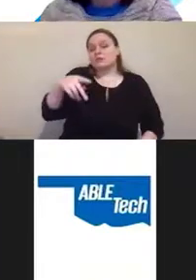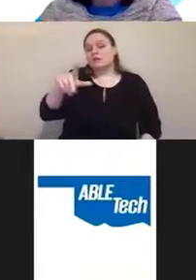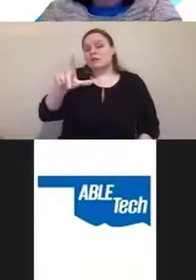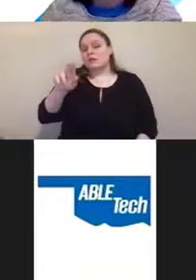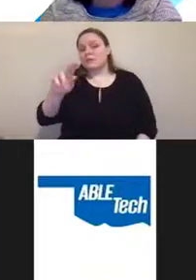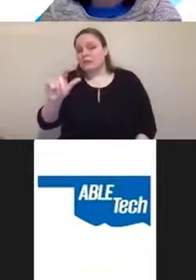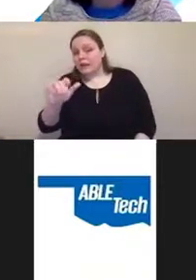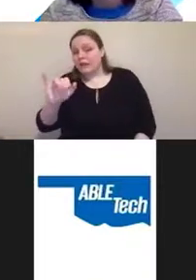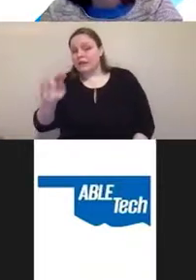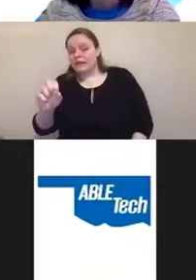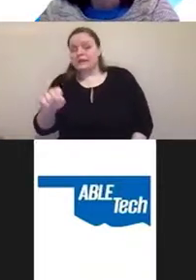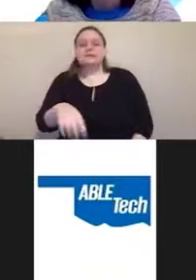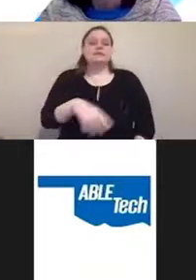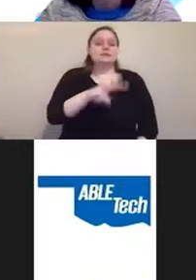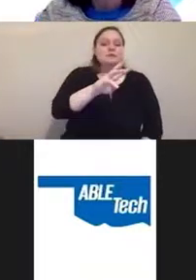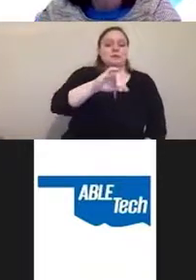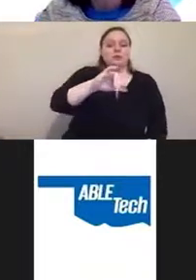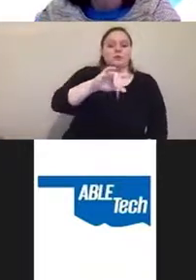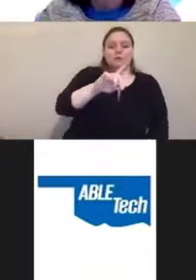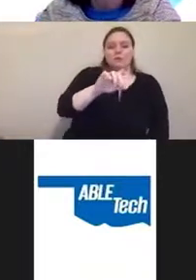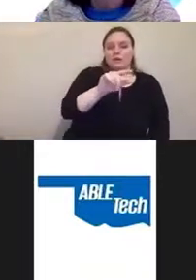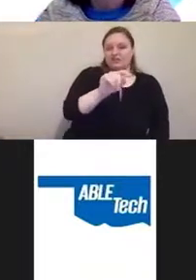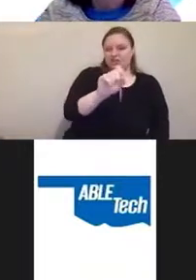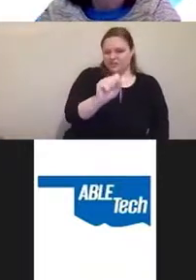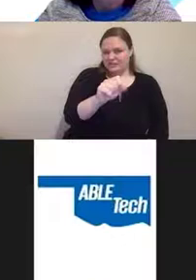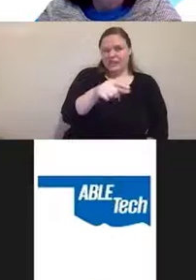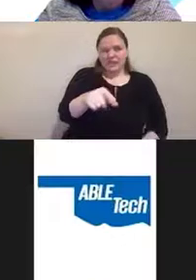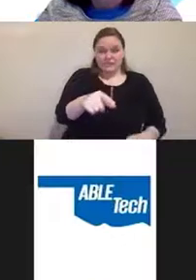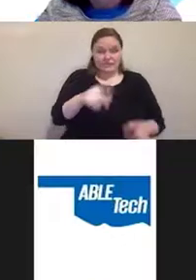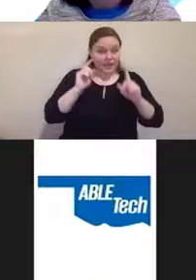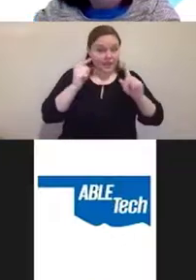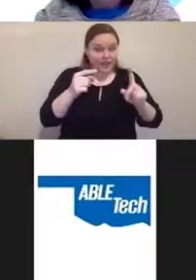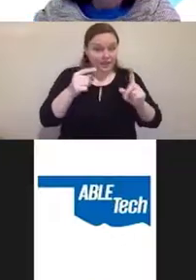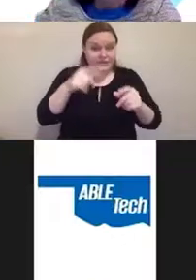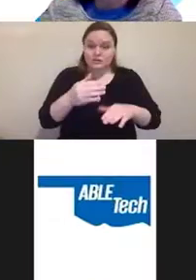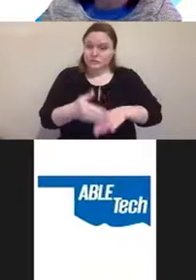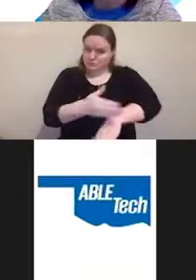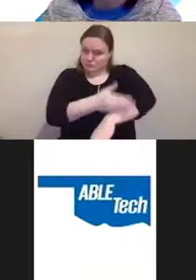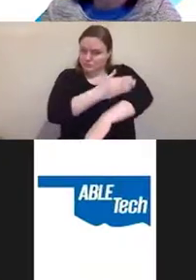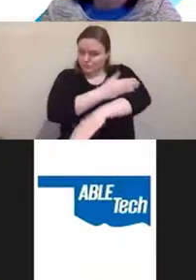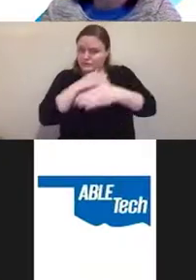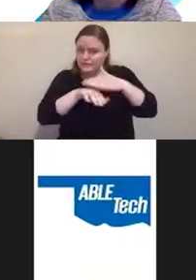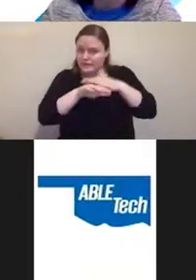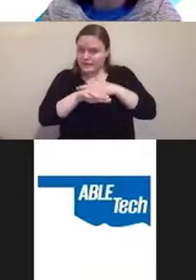They they are aimed at improving accessibility, they always use third party code,